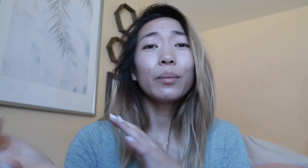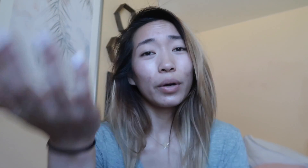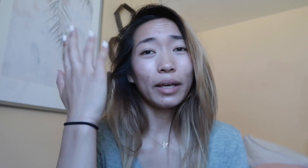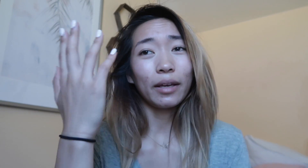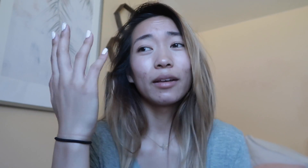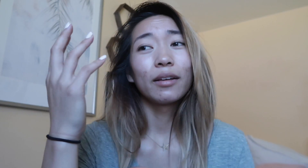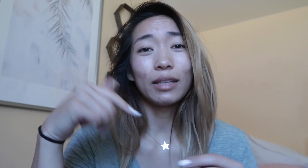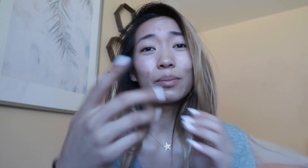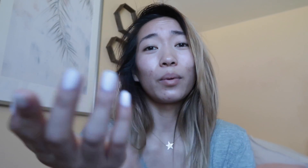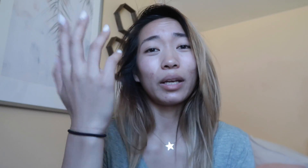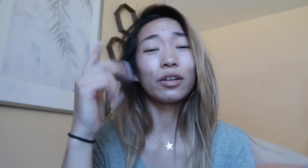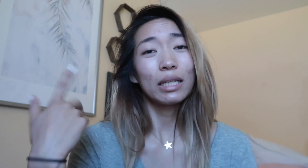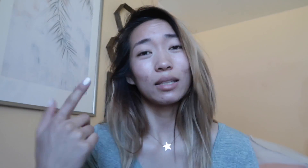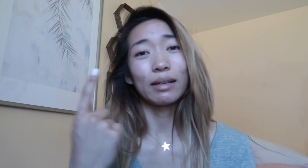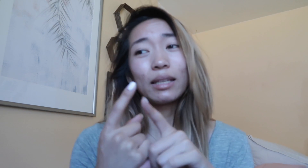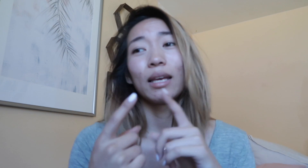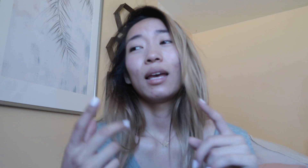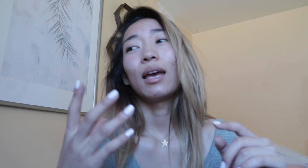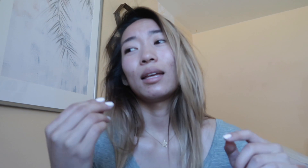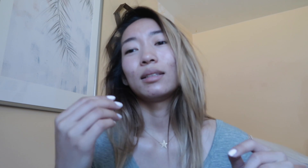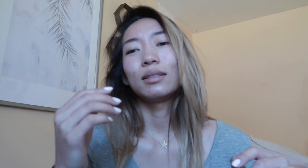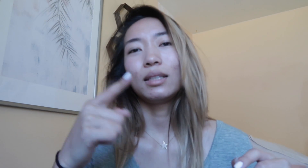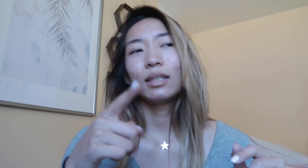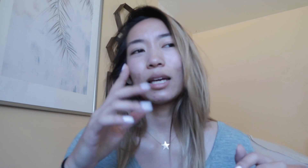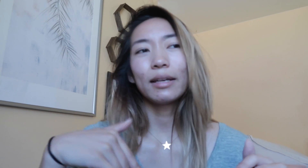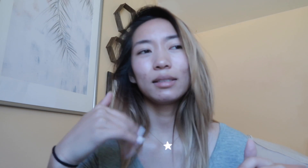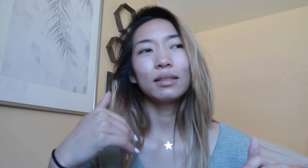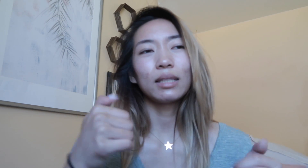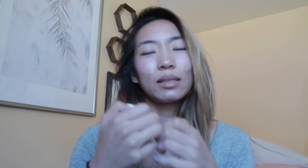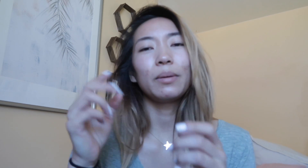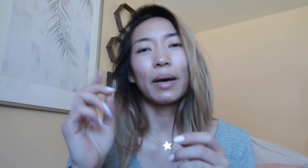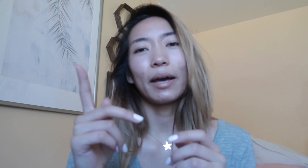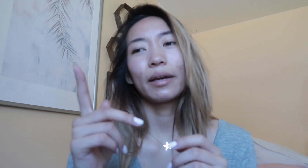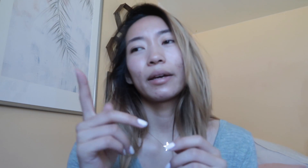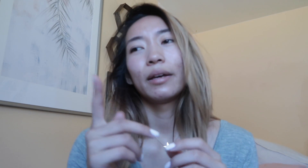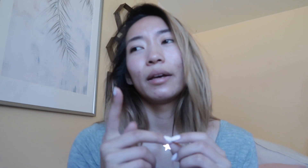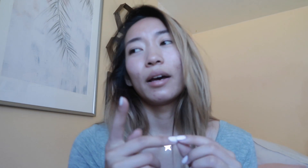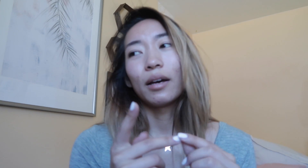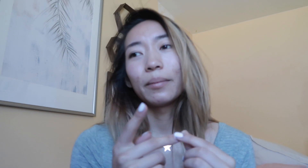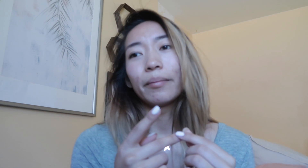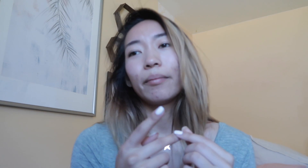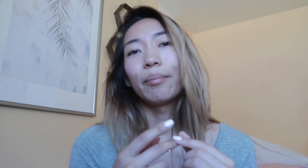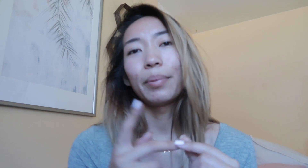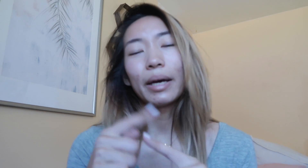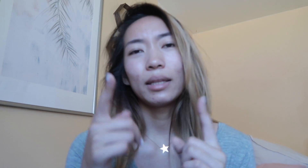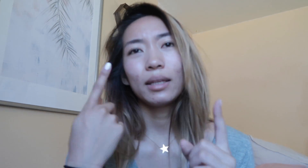morning this morning crazy right and he hasn't texted me back um but I think